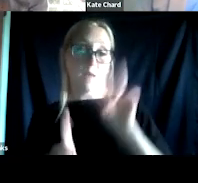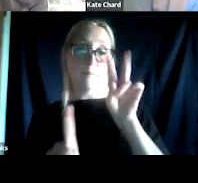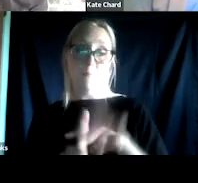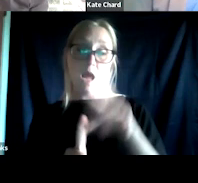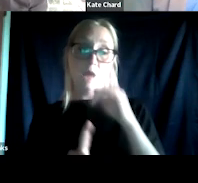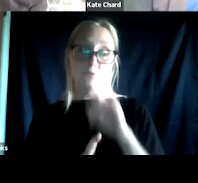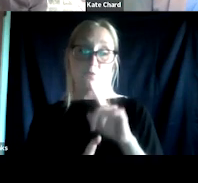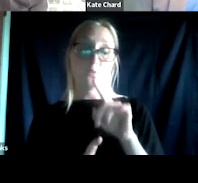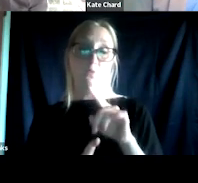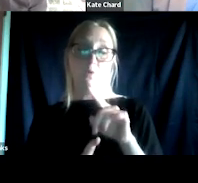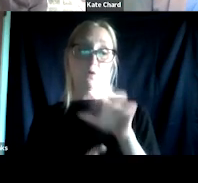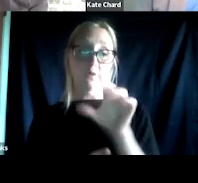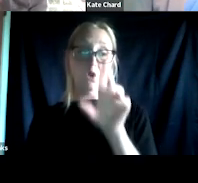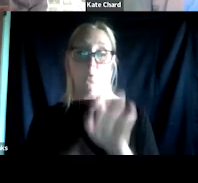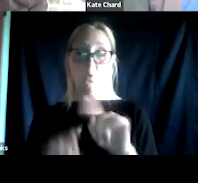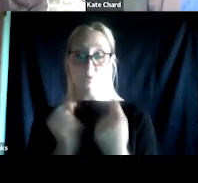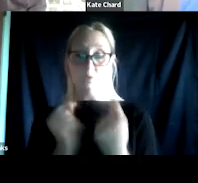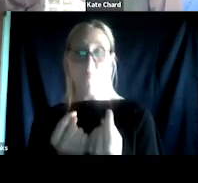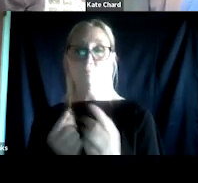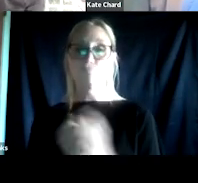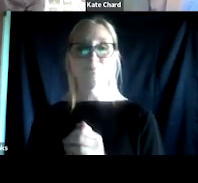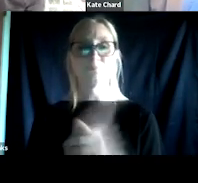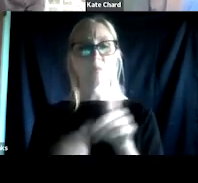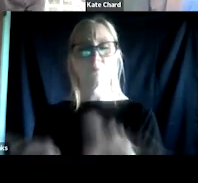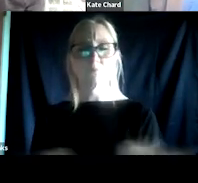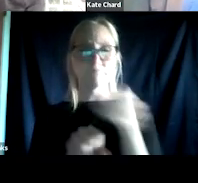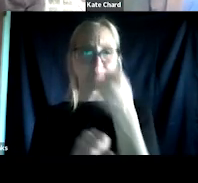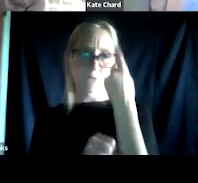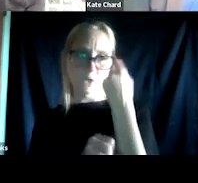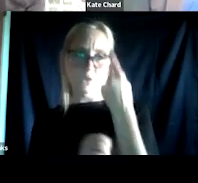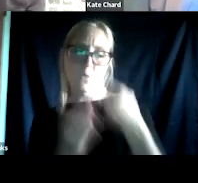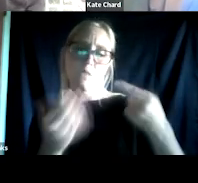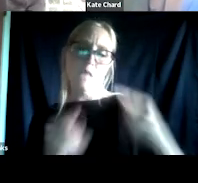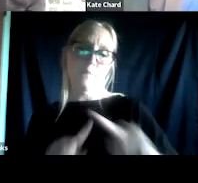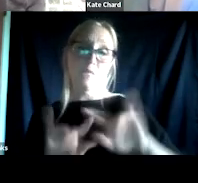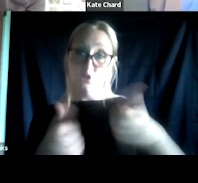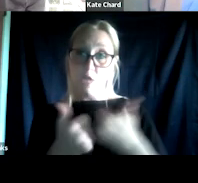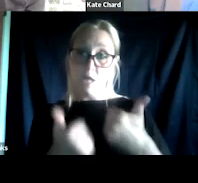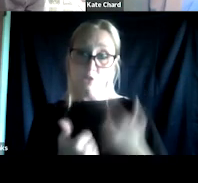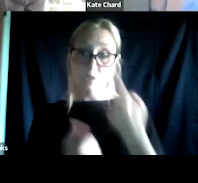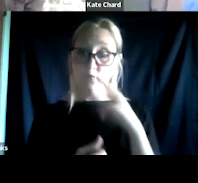Namely the importance of taking a beat to understand what is happening if challenges are arising for veterans in your court.